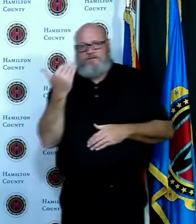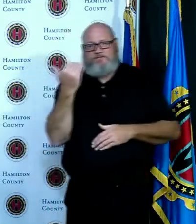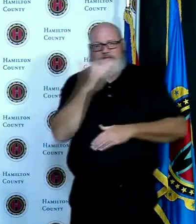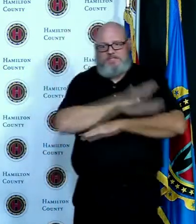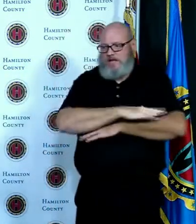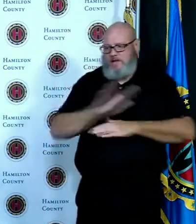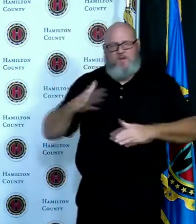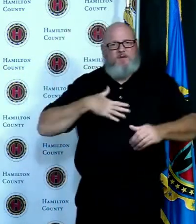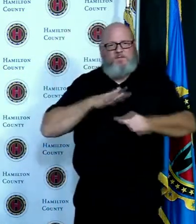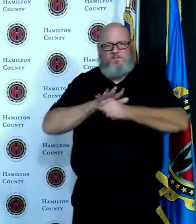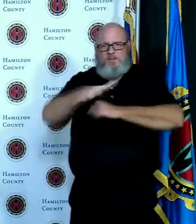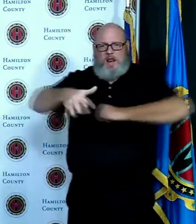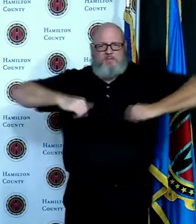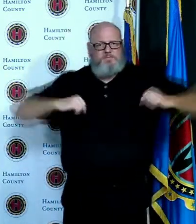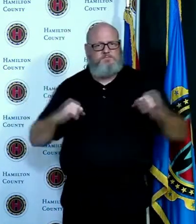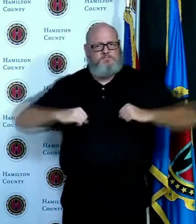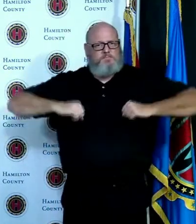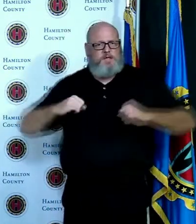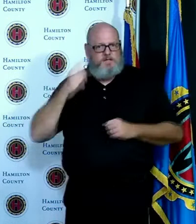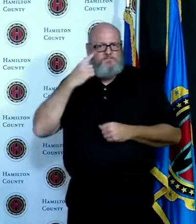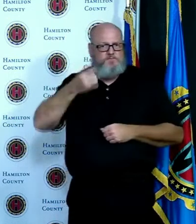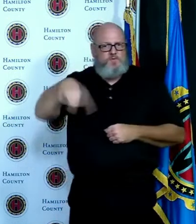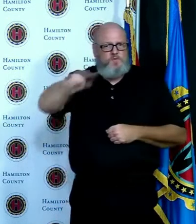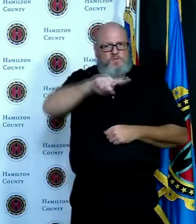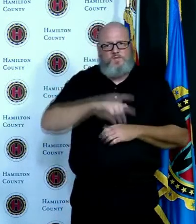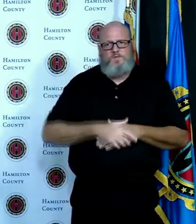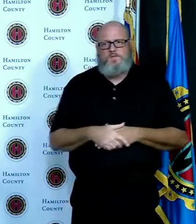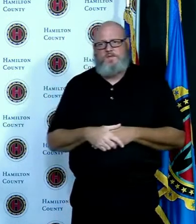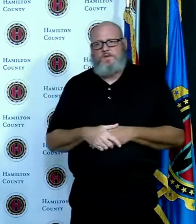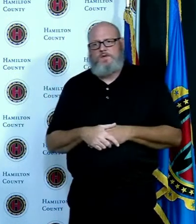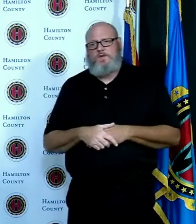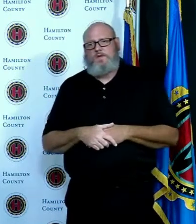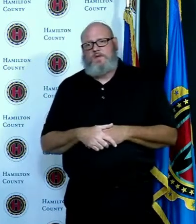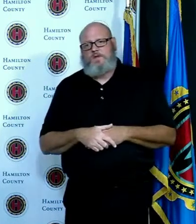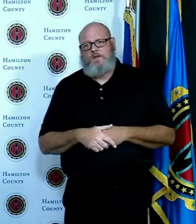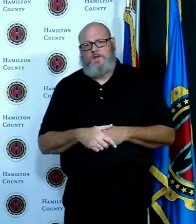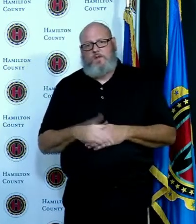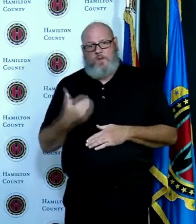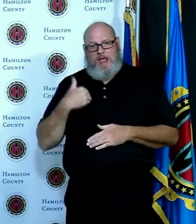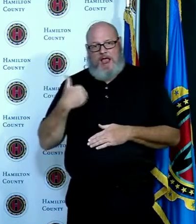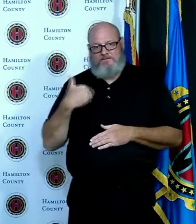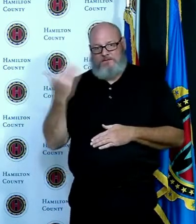people were so friendly it was just a really positive experience and I think that was universal